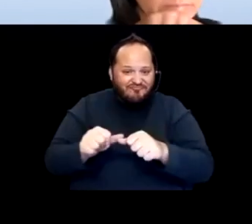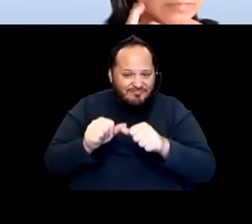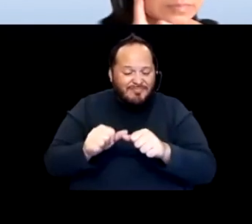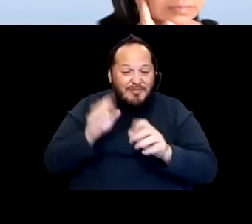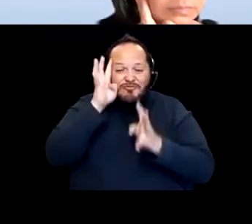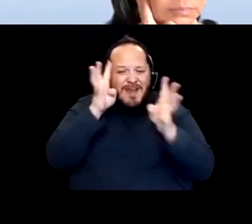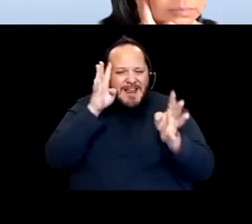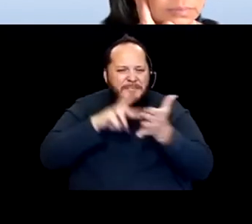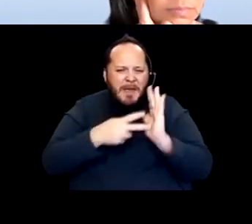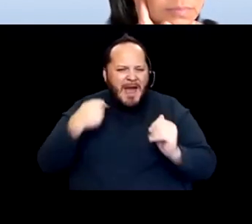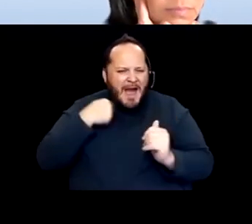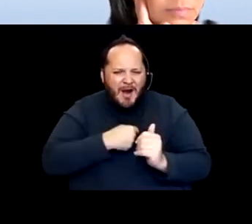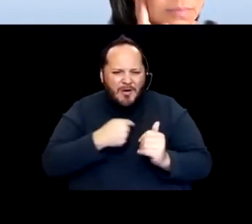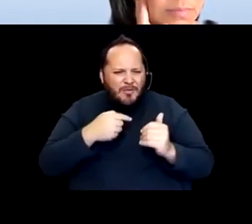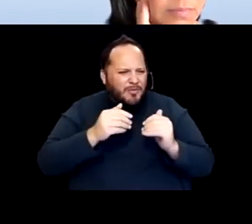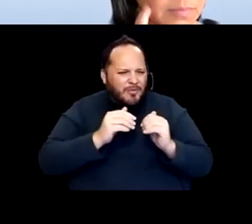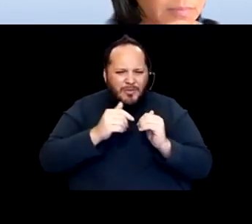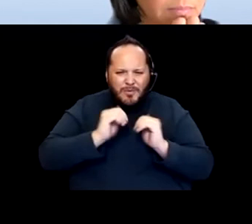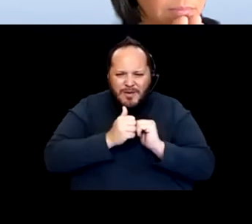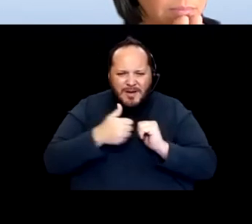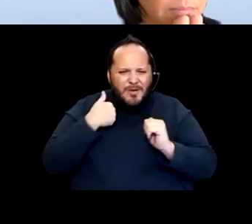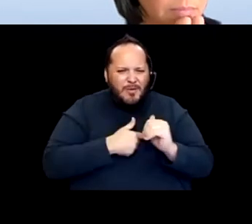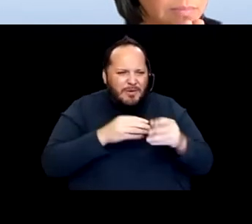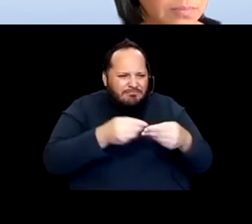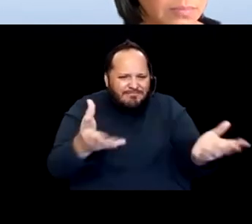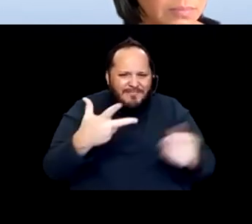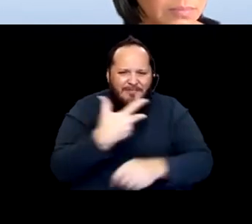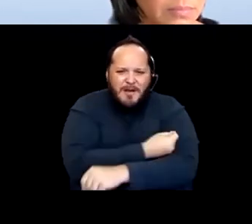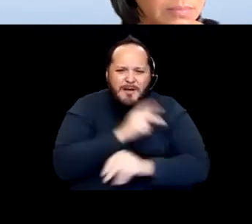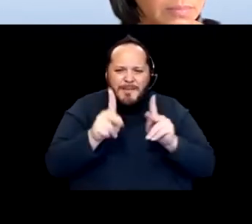How do we get to vaccines to people who access is a barrier?